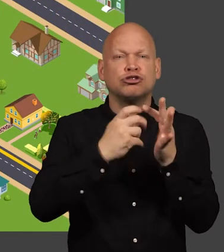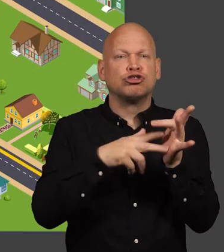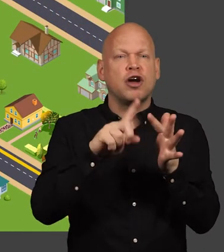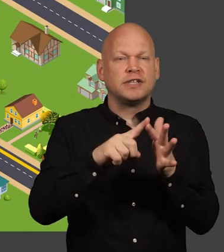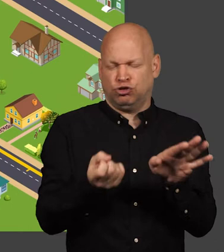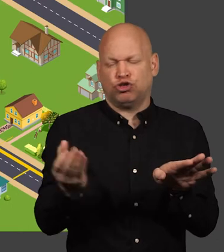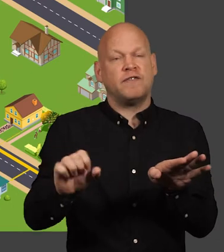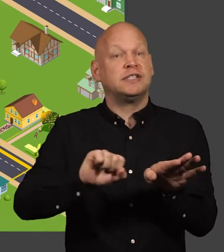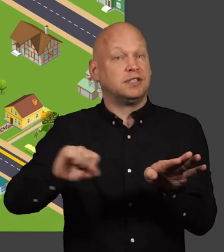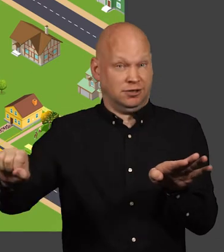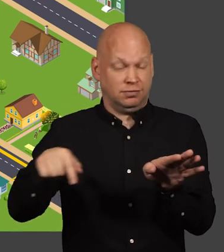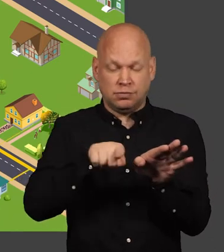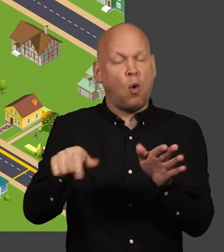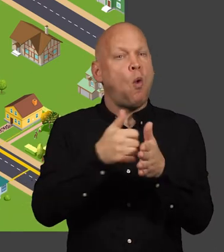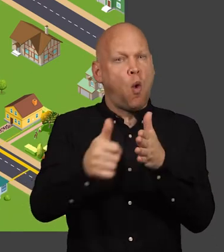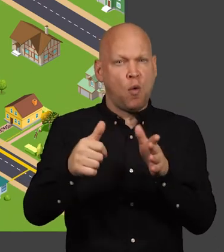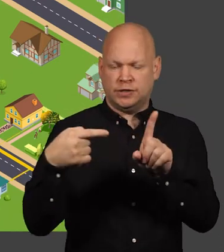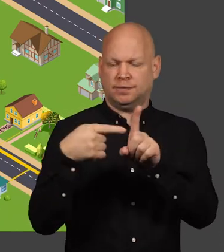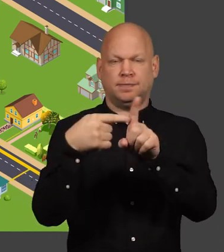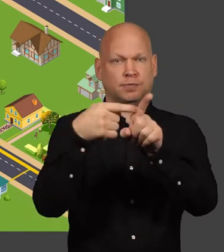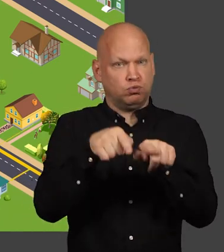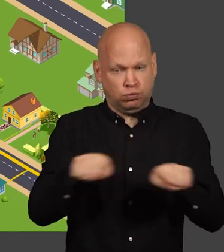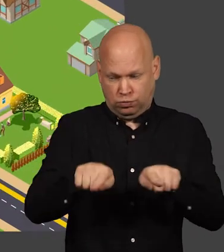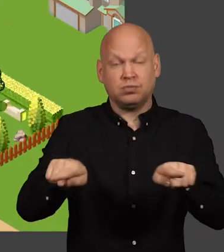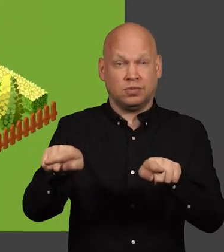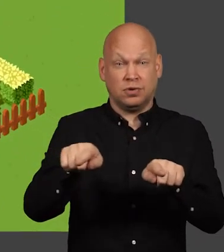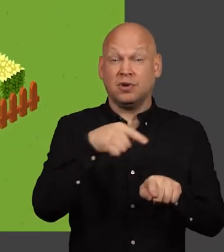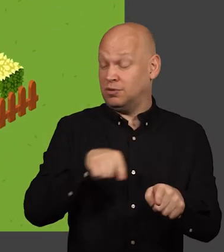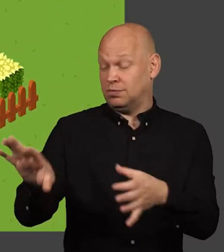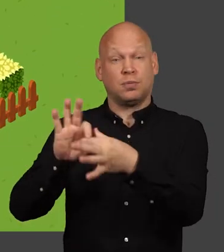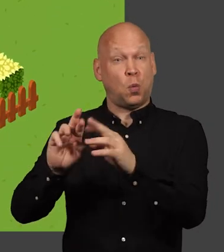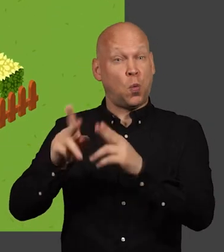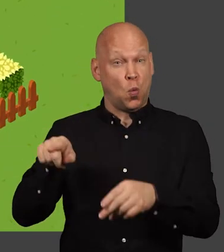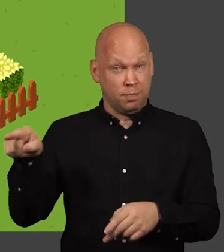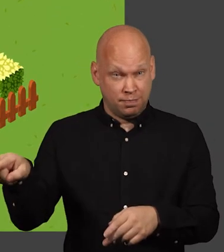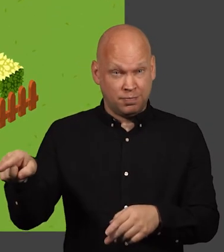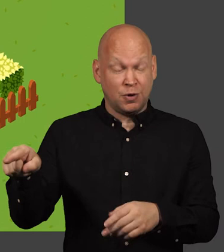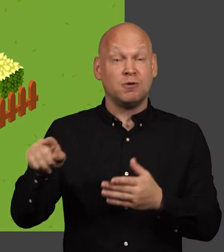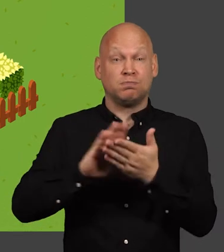is a service pipe which brings gas direct to your meter when digging on your property you are most